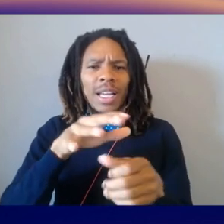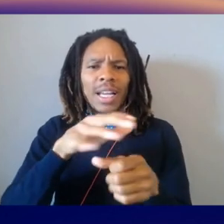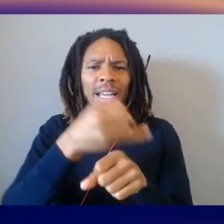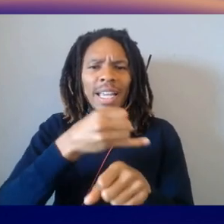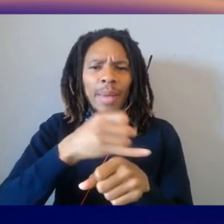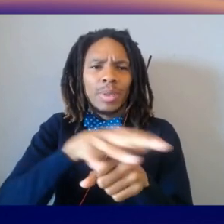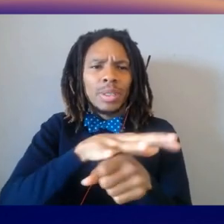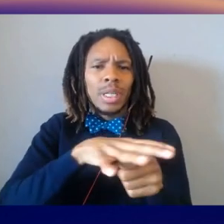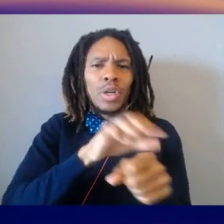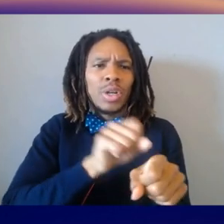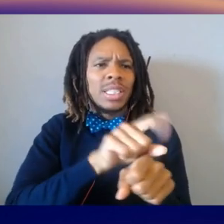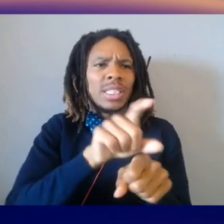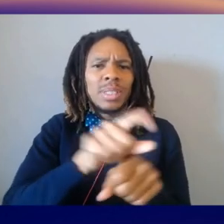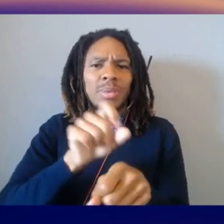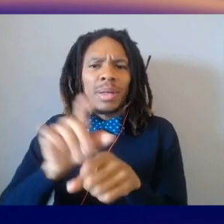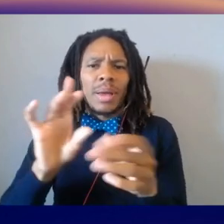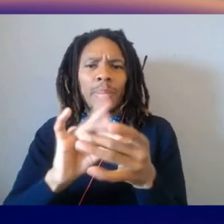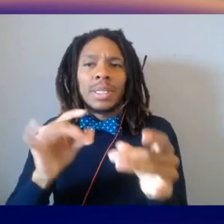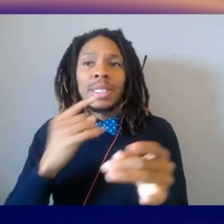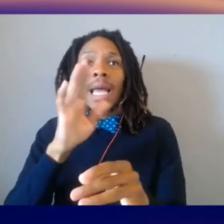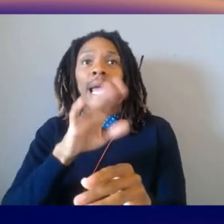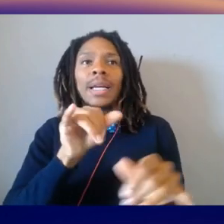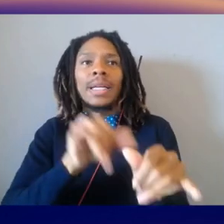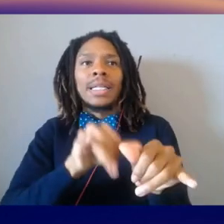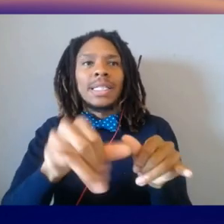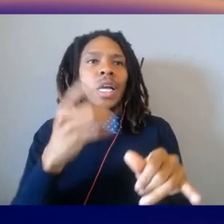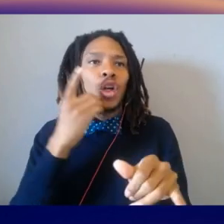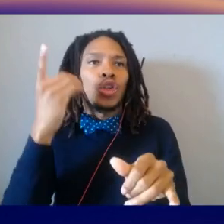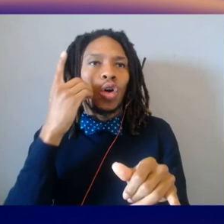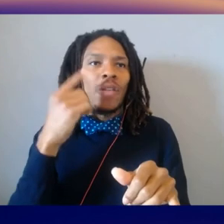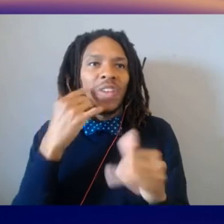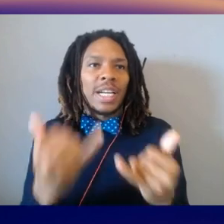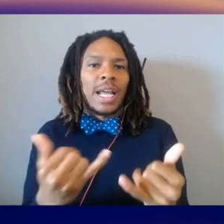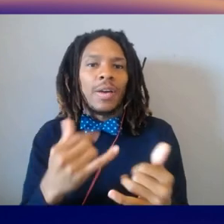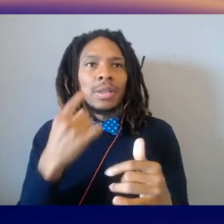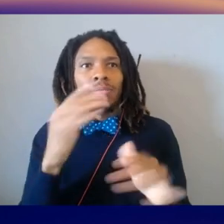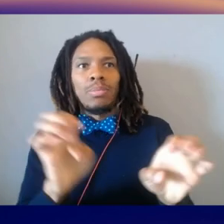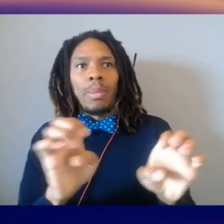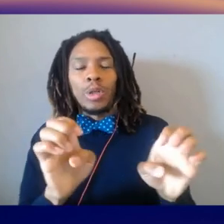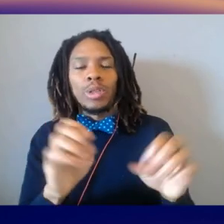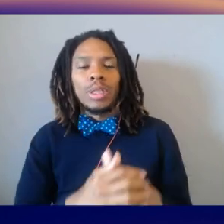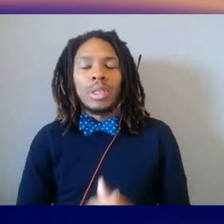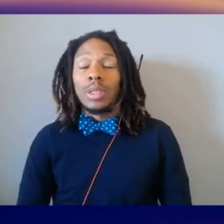telling them, "Hey, go stay in your dorm for a while." So this has been a riveting conversation.